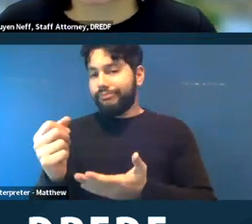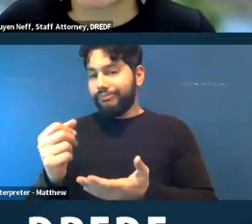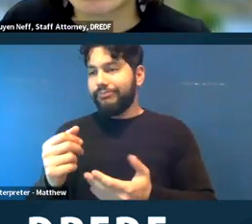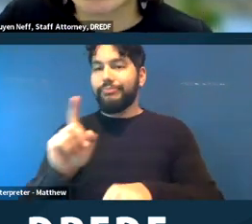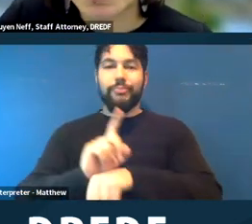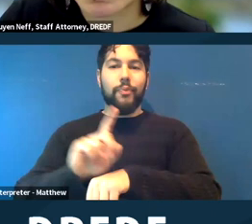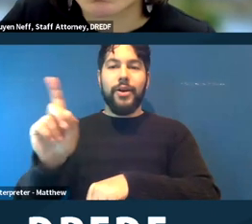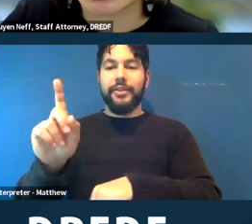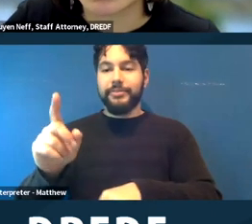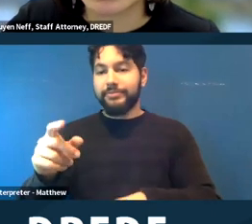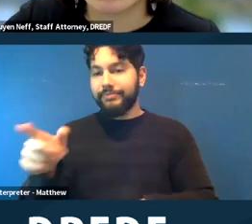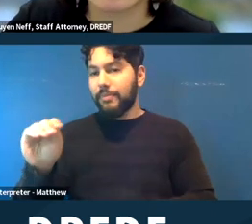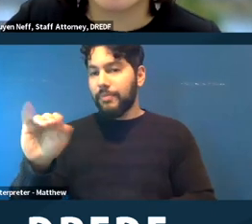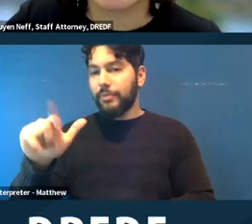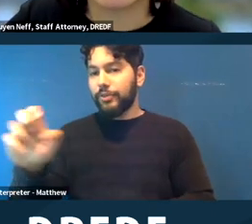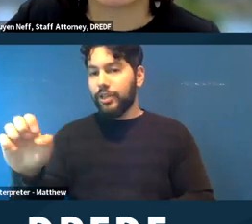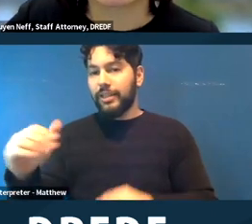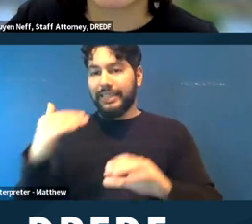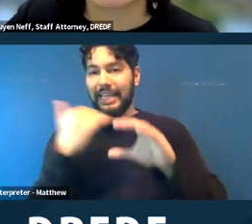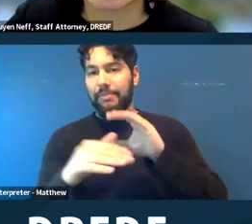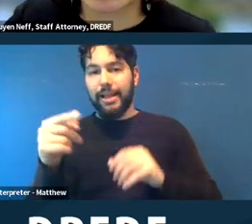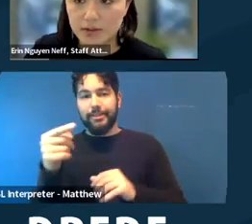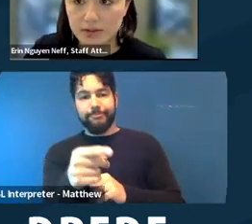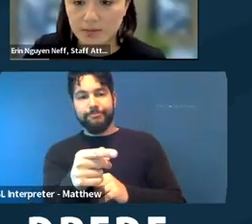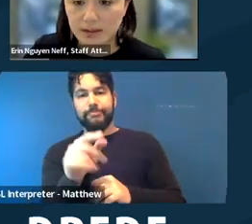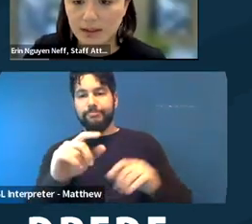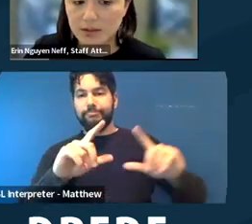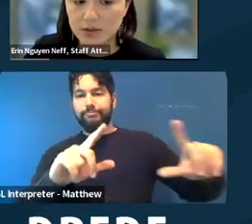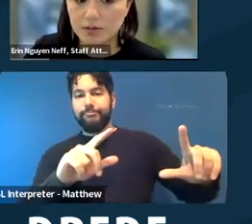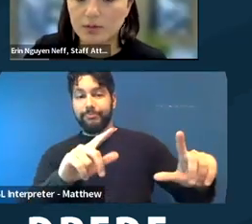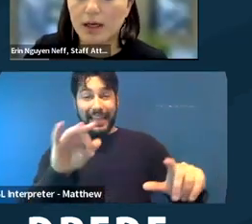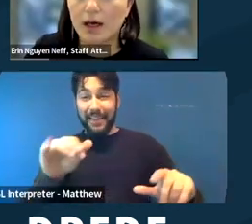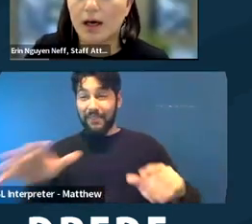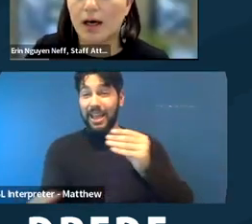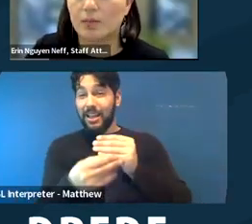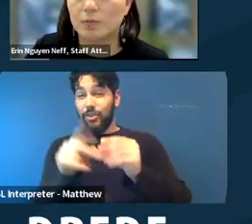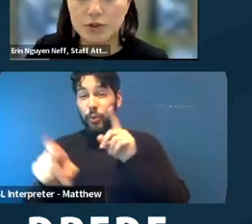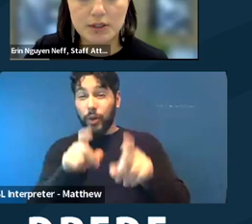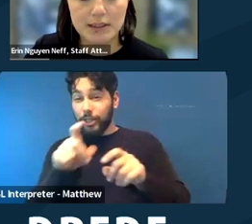and I's E‑mail on here. If you have any additional questions that we didn't get to. We do trainings